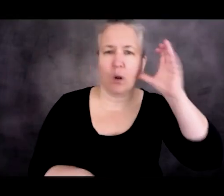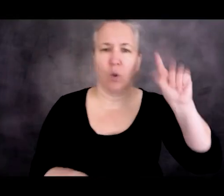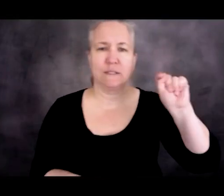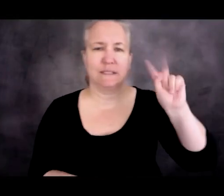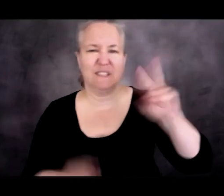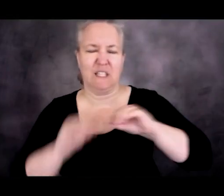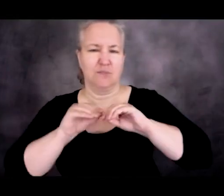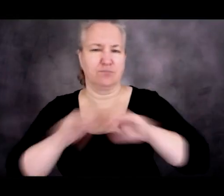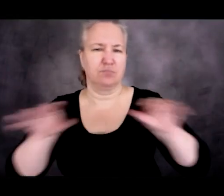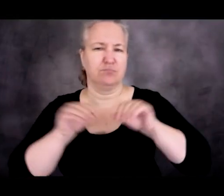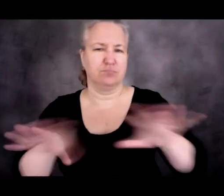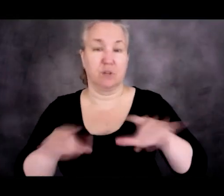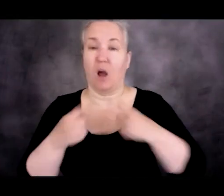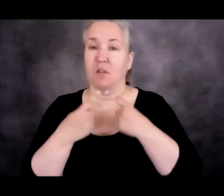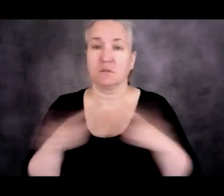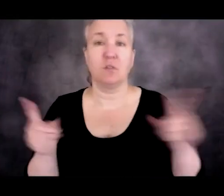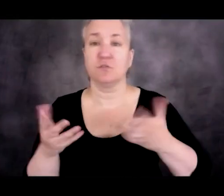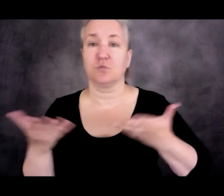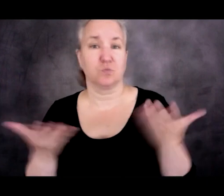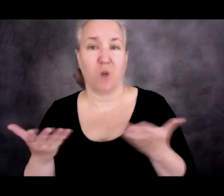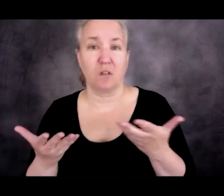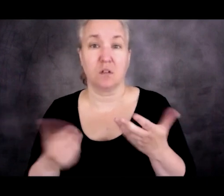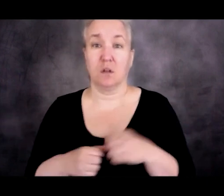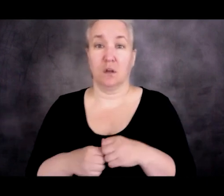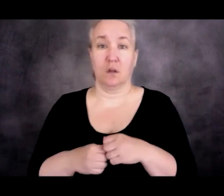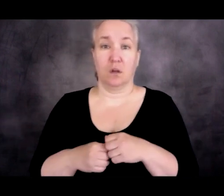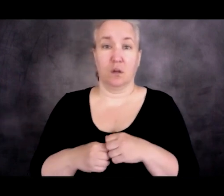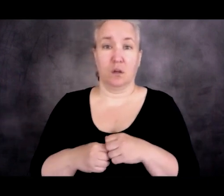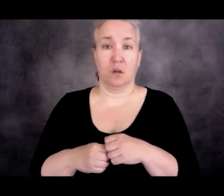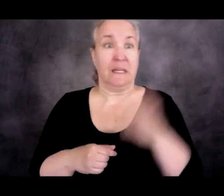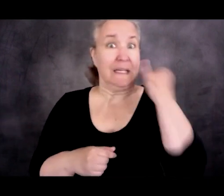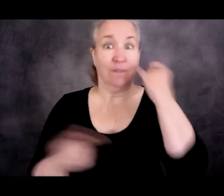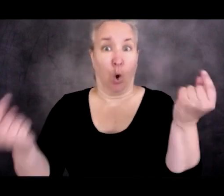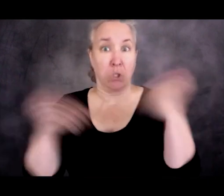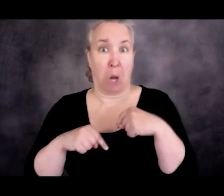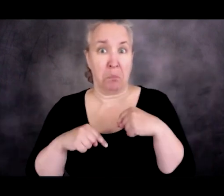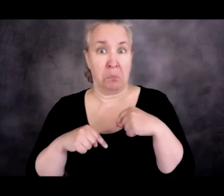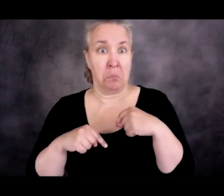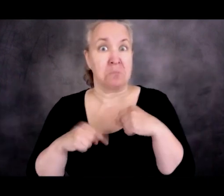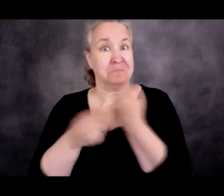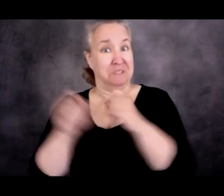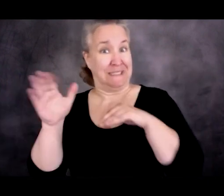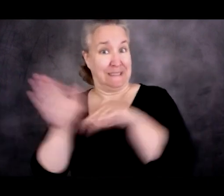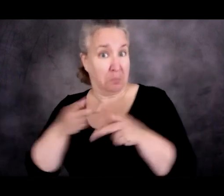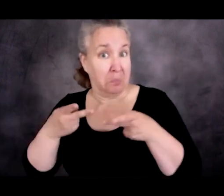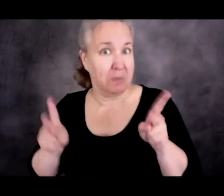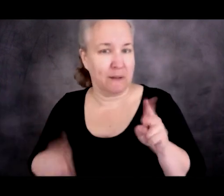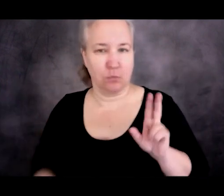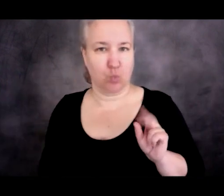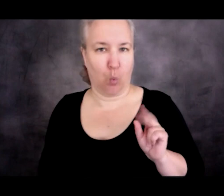said basically you will not receive asylum if you try to come by sea.